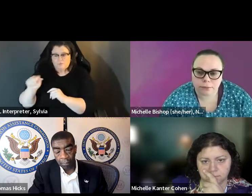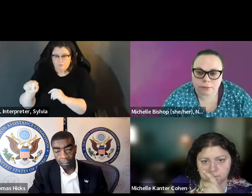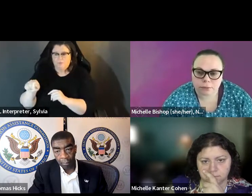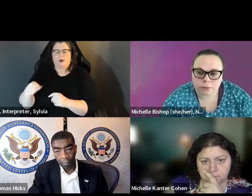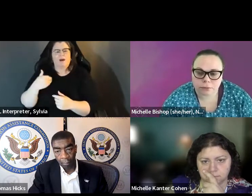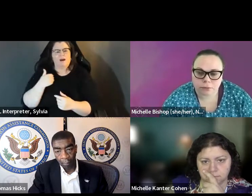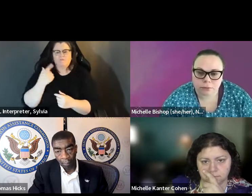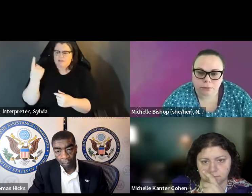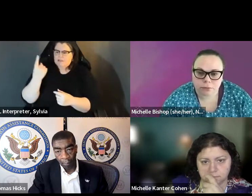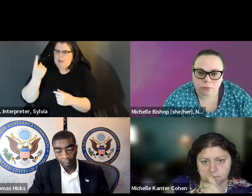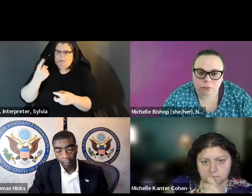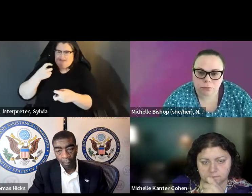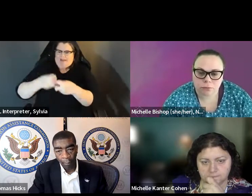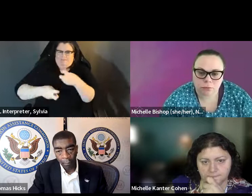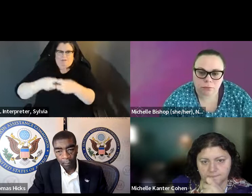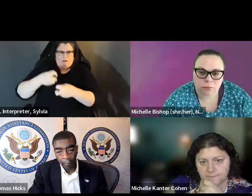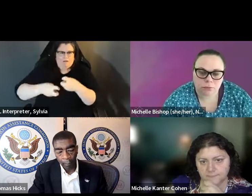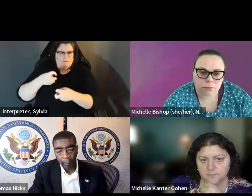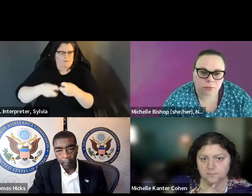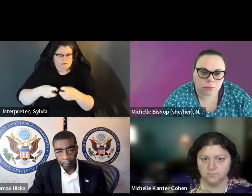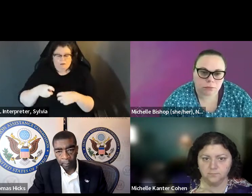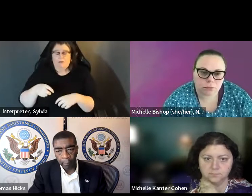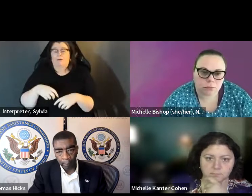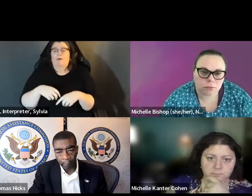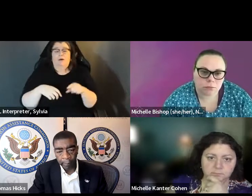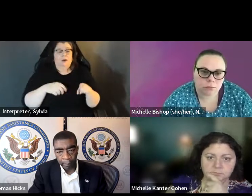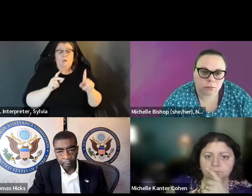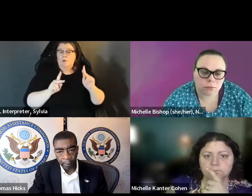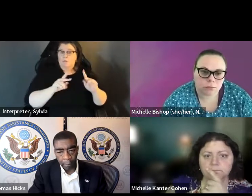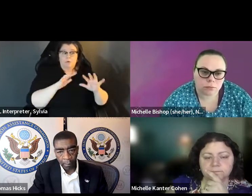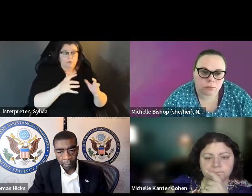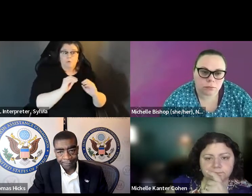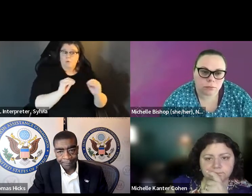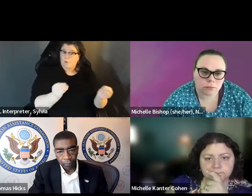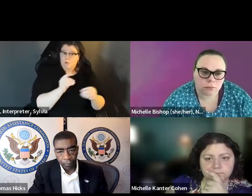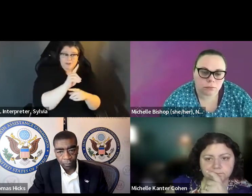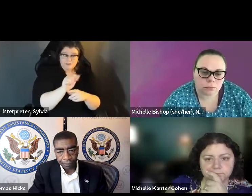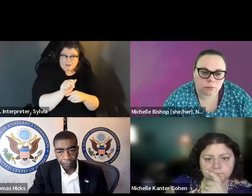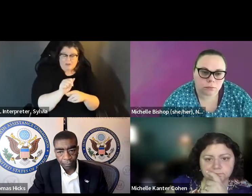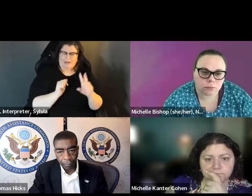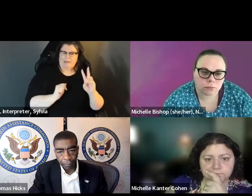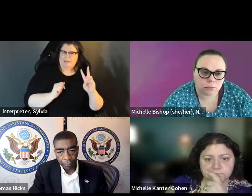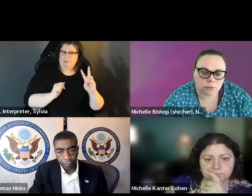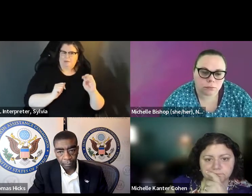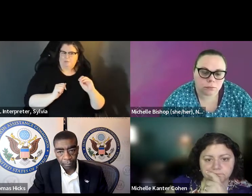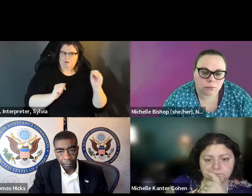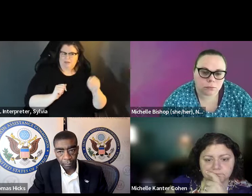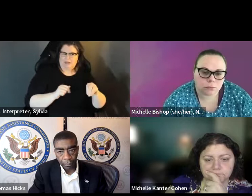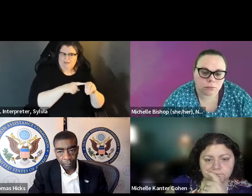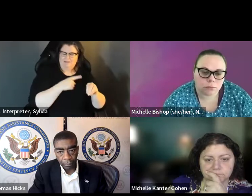experienced difficulties in doing that. And that rate was about twice as high as among people without we found it 11% for one out of 9 people with disabilities who voted experience difficulties in doing that, And that rate was about twice as high as among people without disabilities. disabilities at just 6% for them. So that's a significant